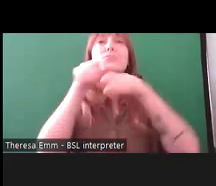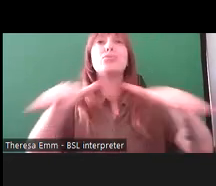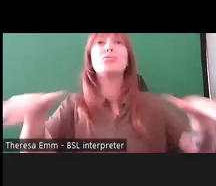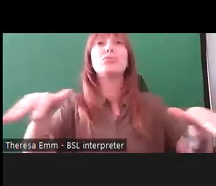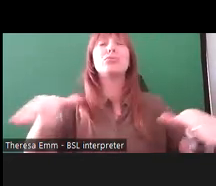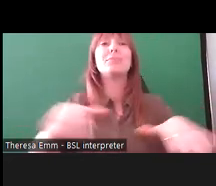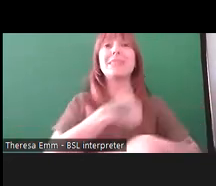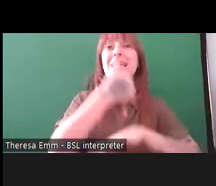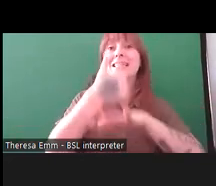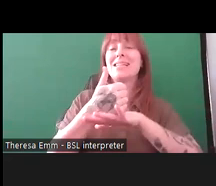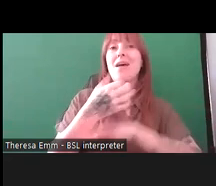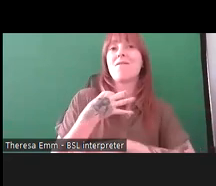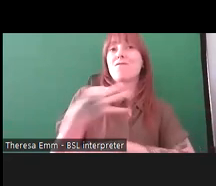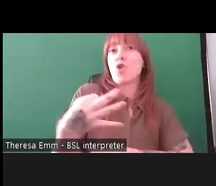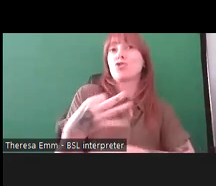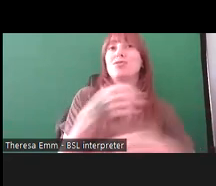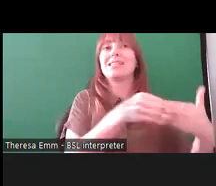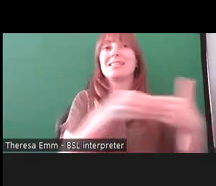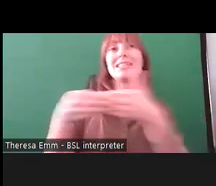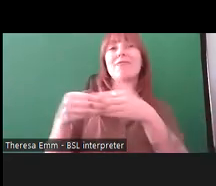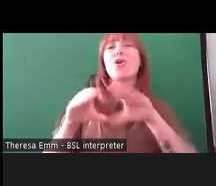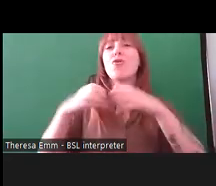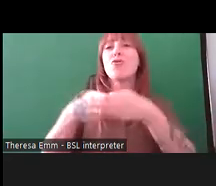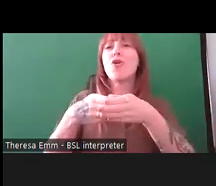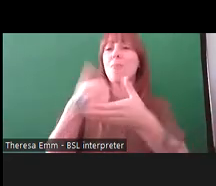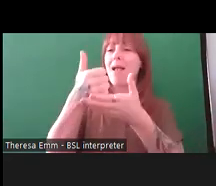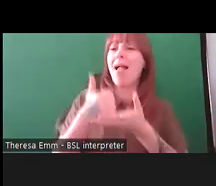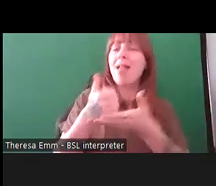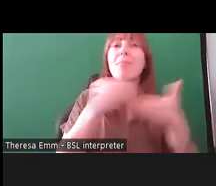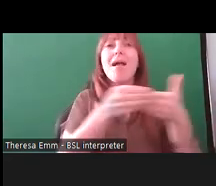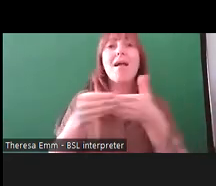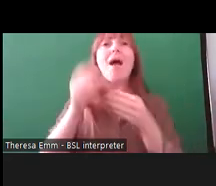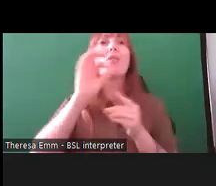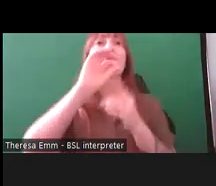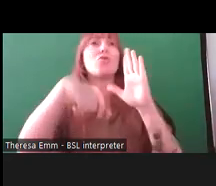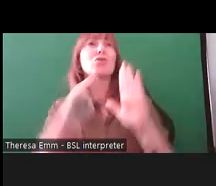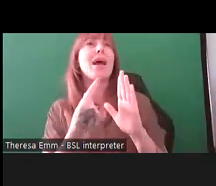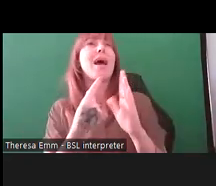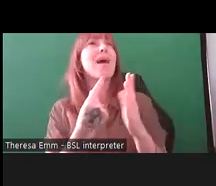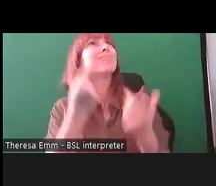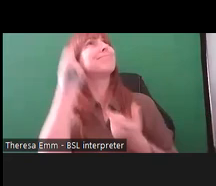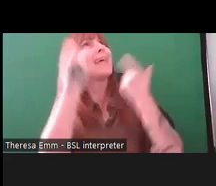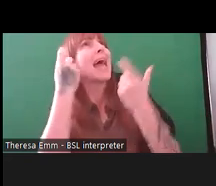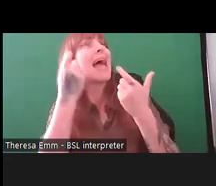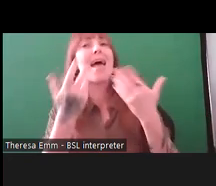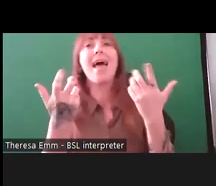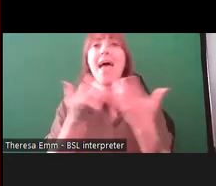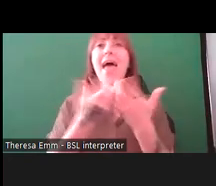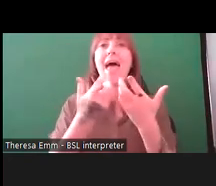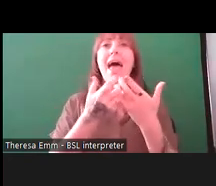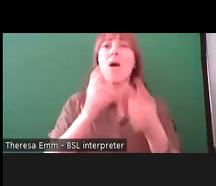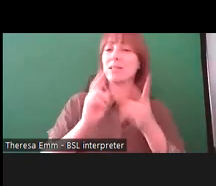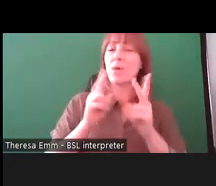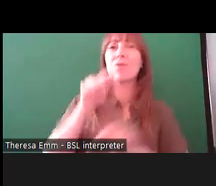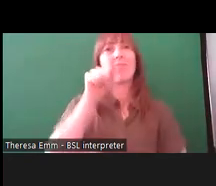a voluntary steering group to help guide this project and to think about how we interpret it.